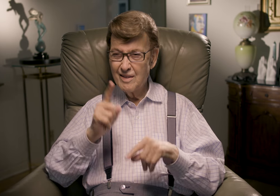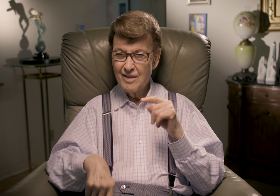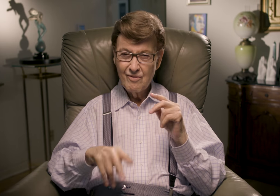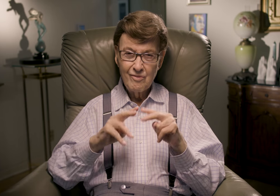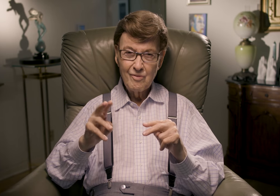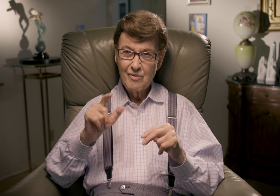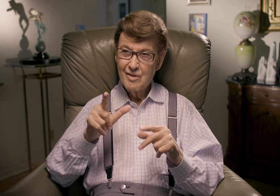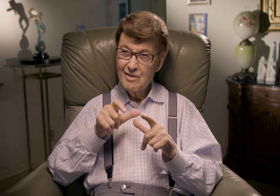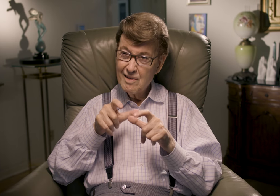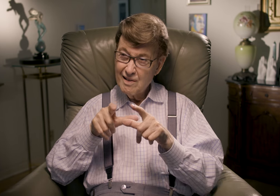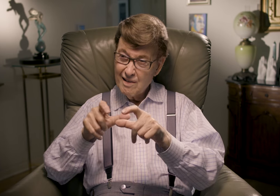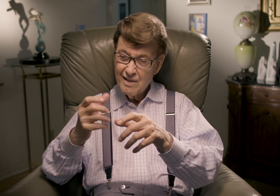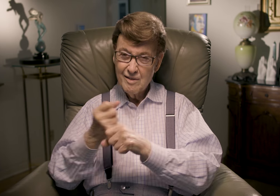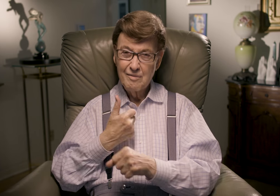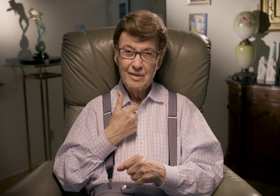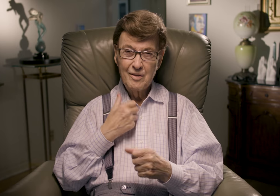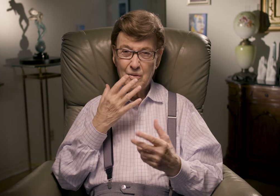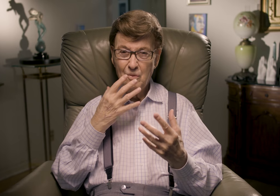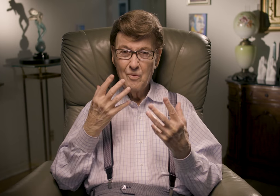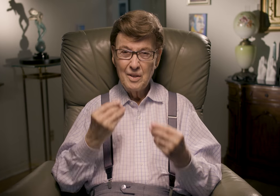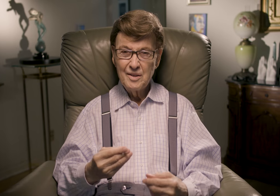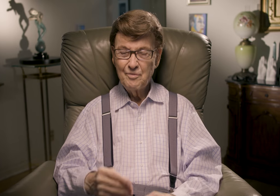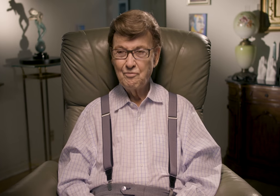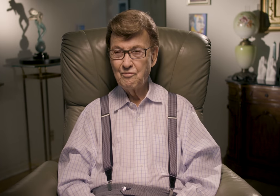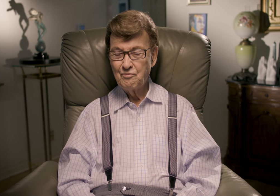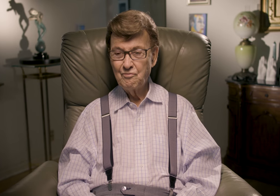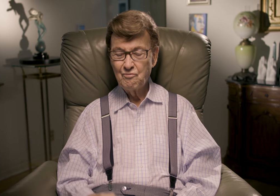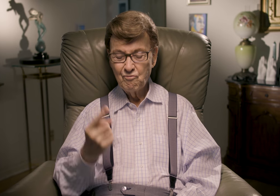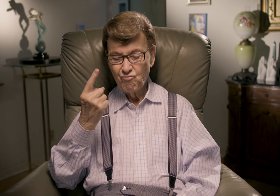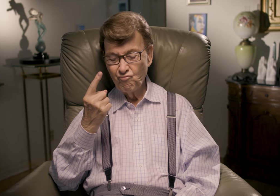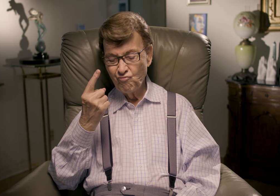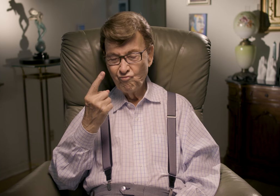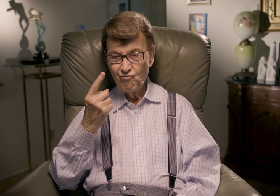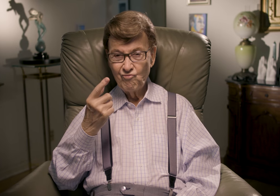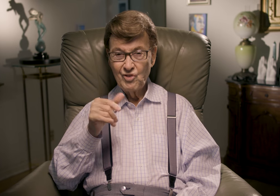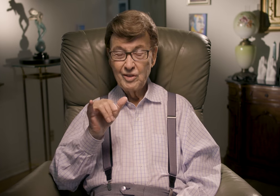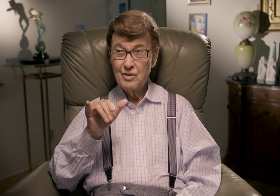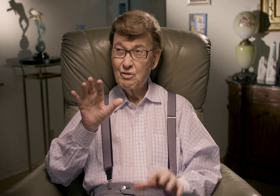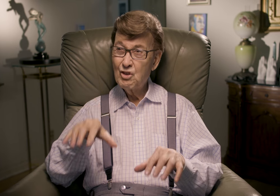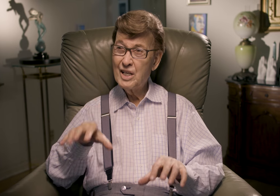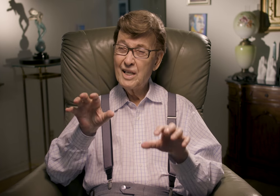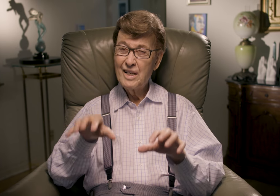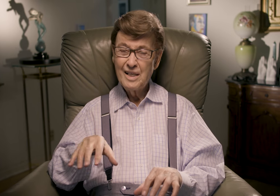so I couldn't very well run to my car without getting soaked. I stood there in thought while it still rained.